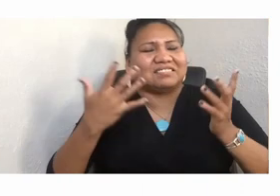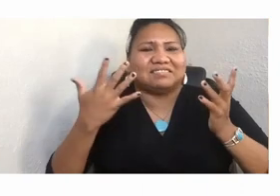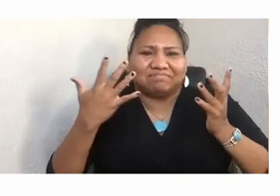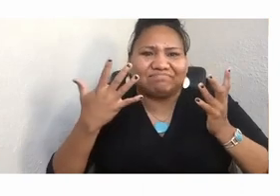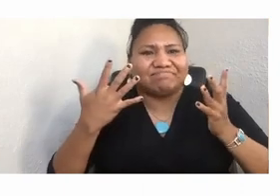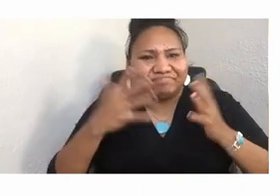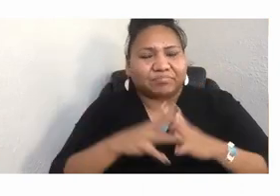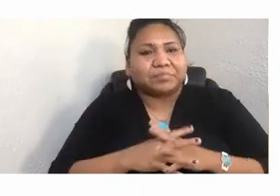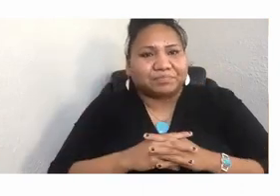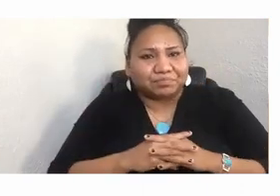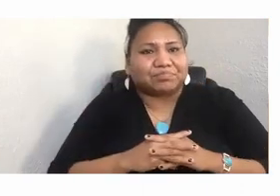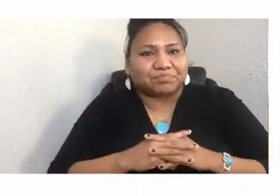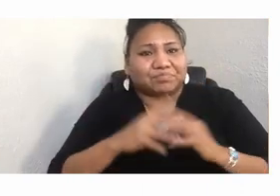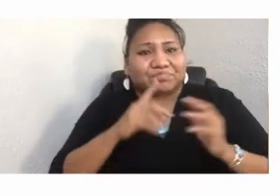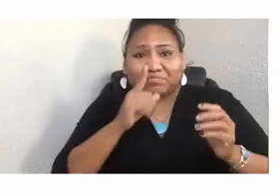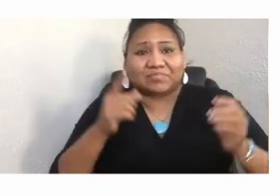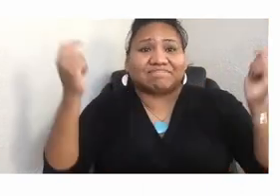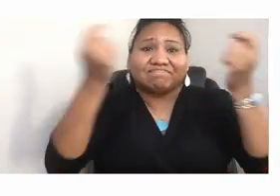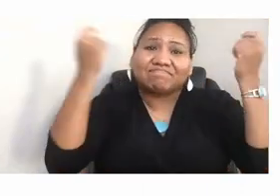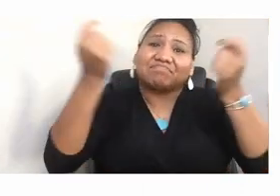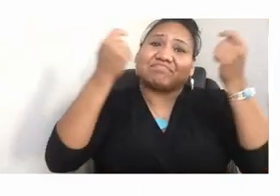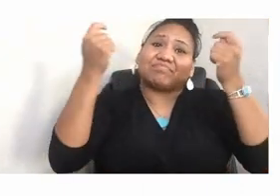But so much of it is represented in your work